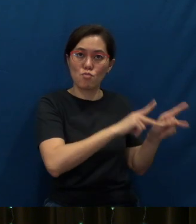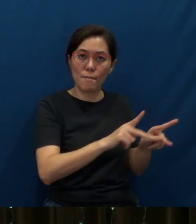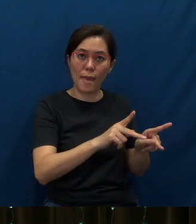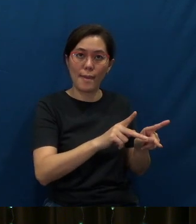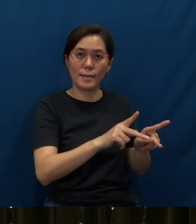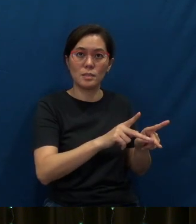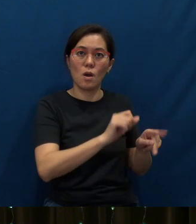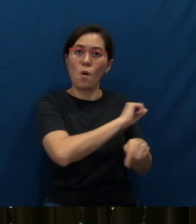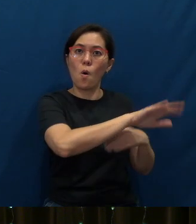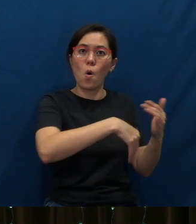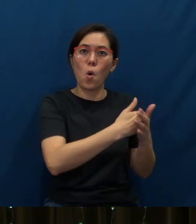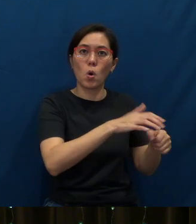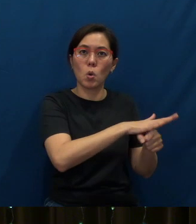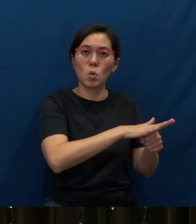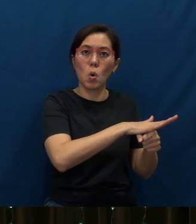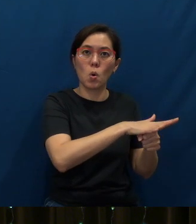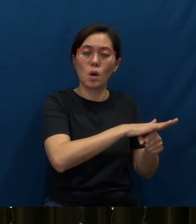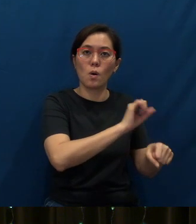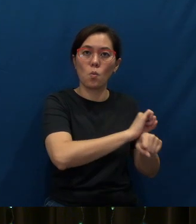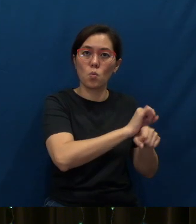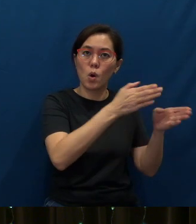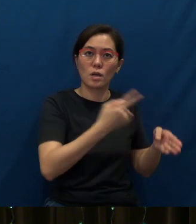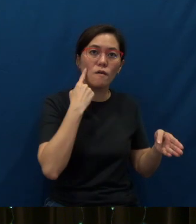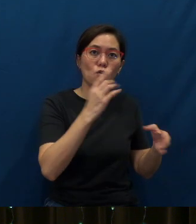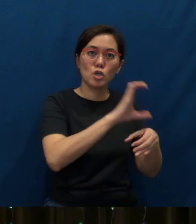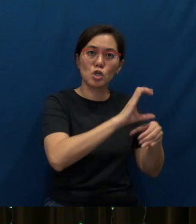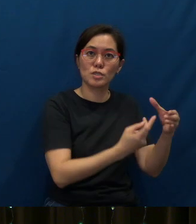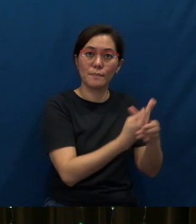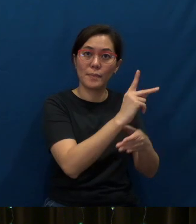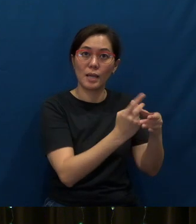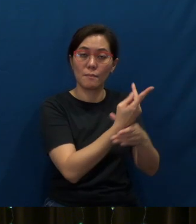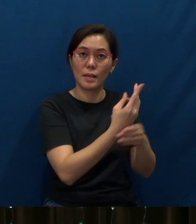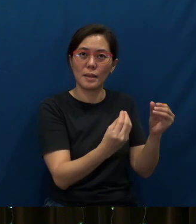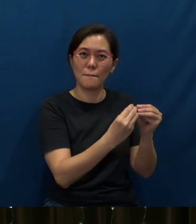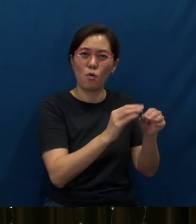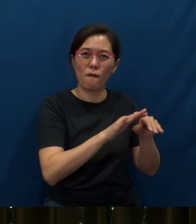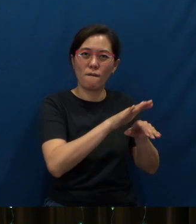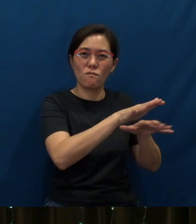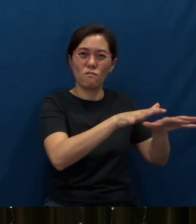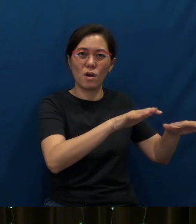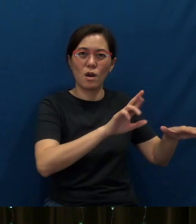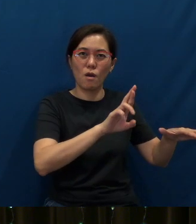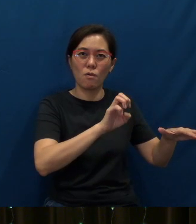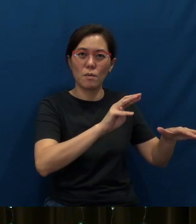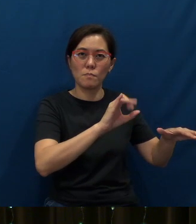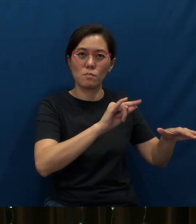all the local workers for church planting in more remote areas of the country.